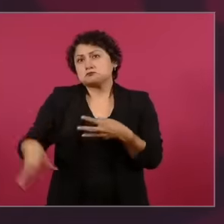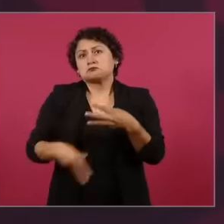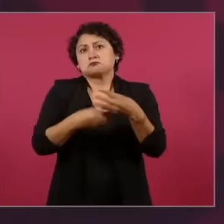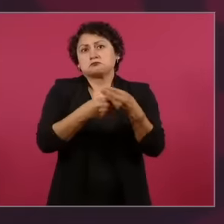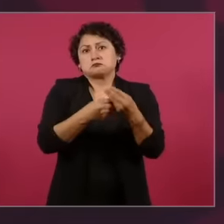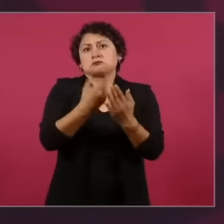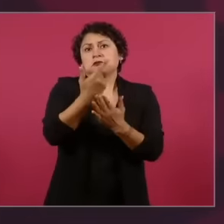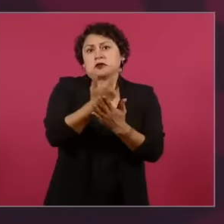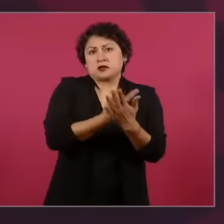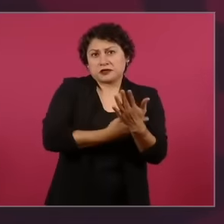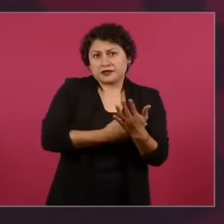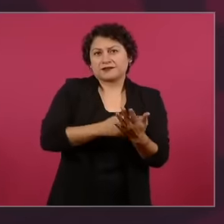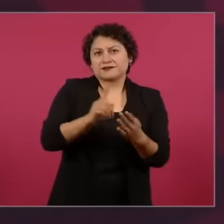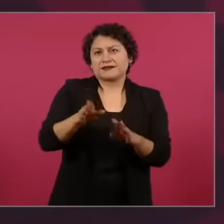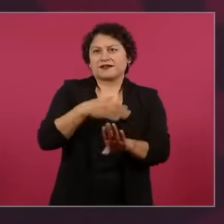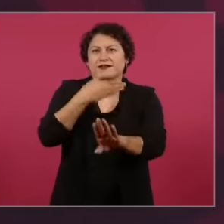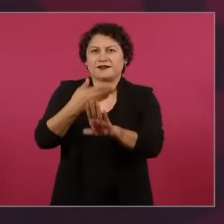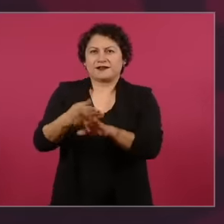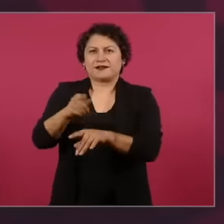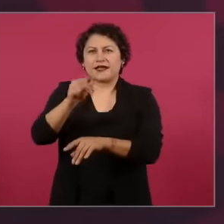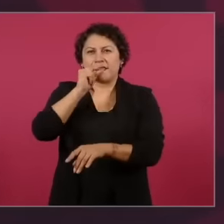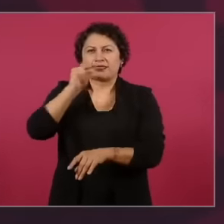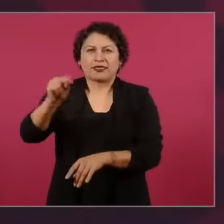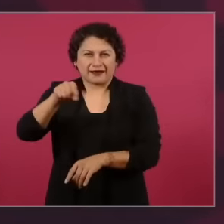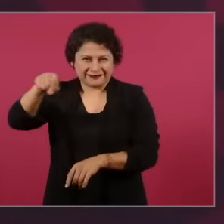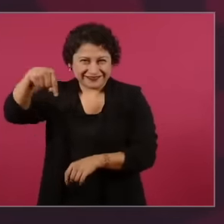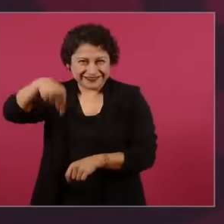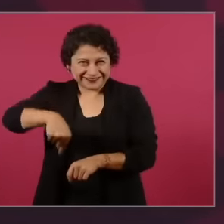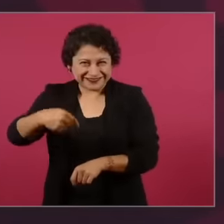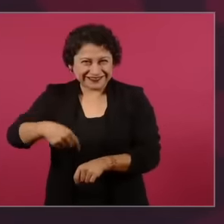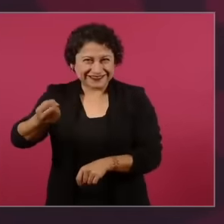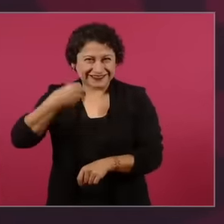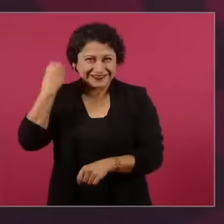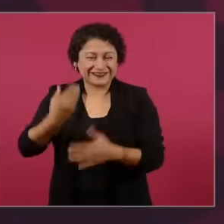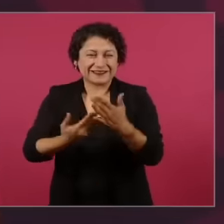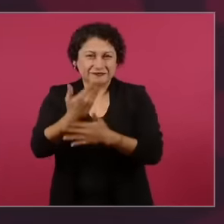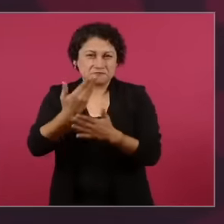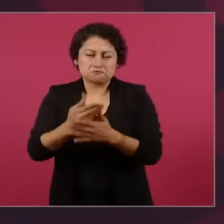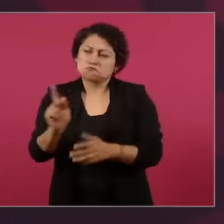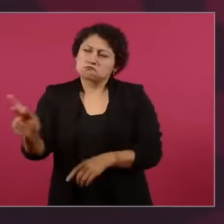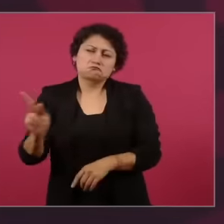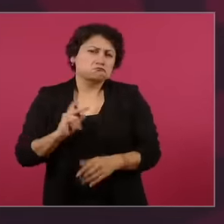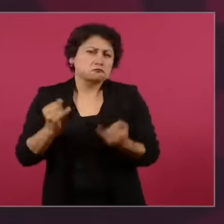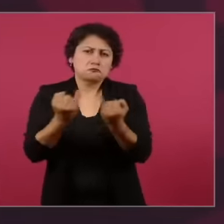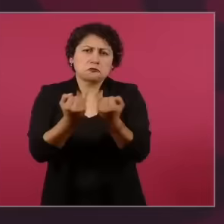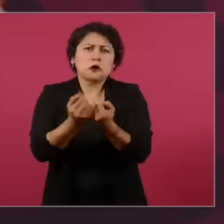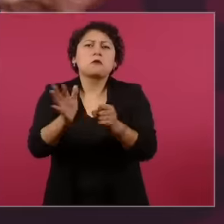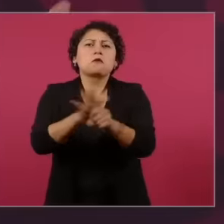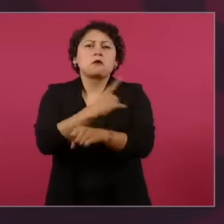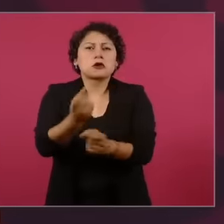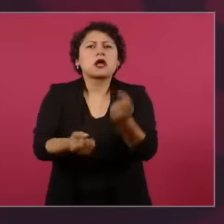palero was spat on here in the morning because there will be many who assume themselves as such but outside of joking